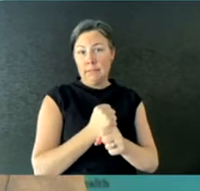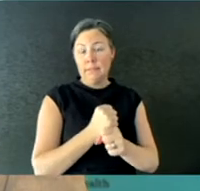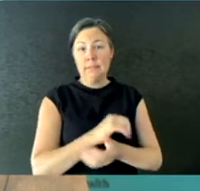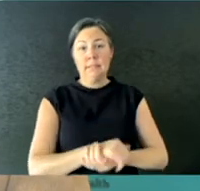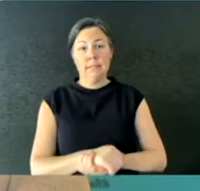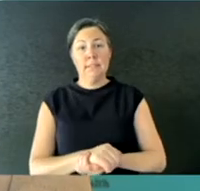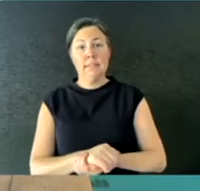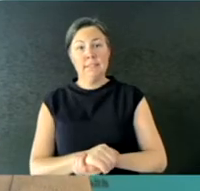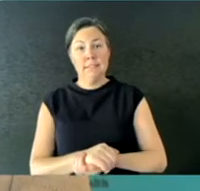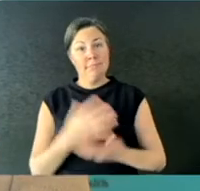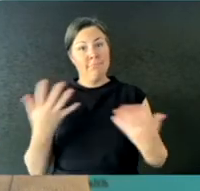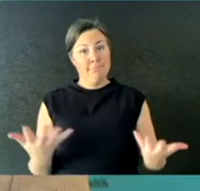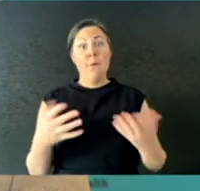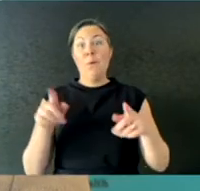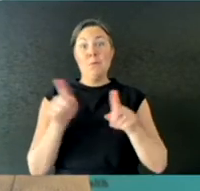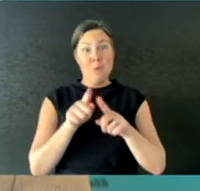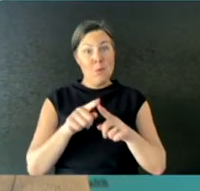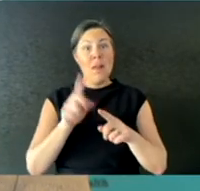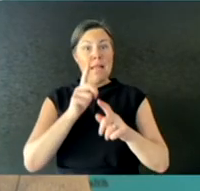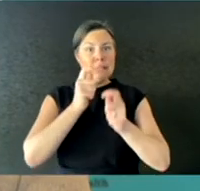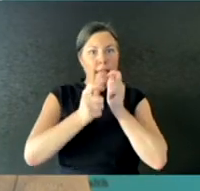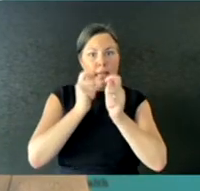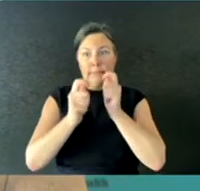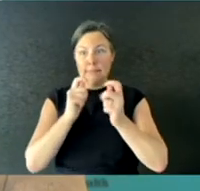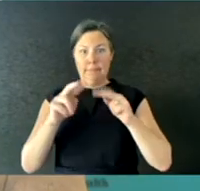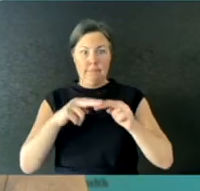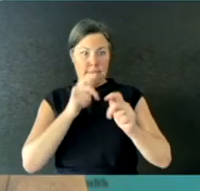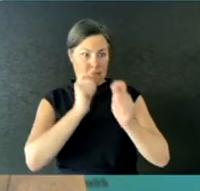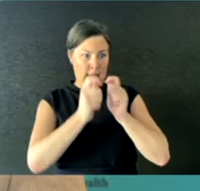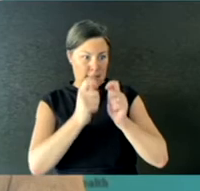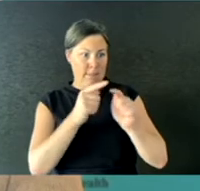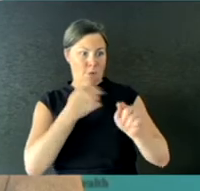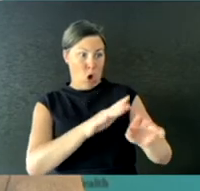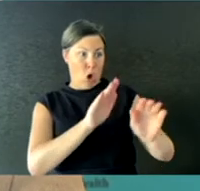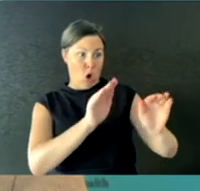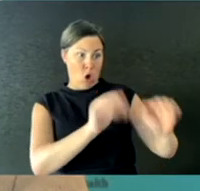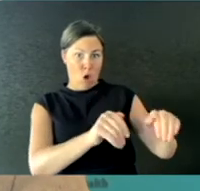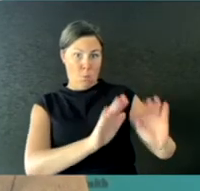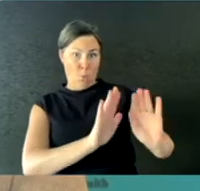in the test, trace, isolate system that can give Victorians confidence of that extra firepower